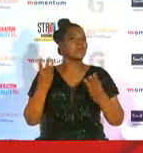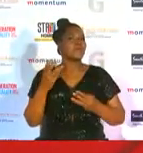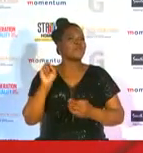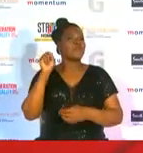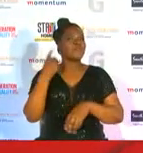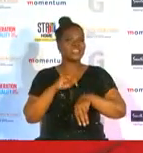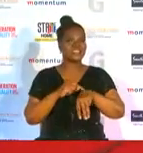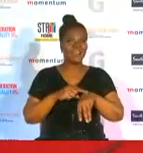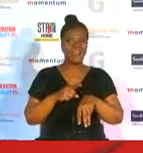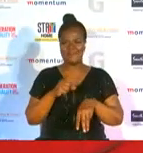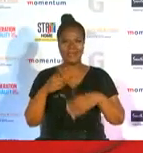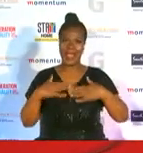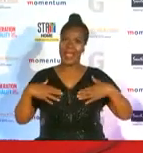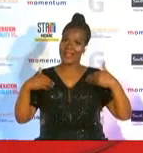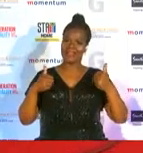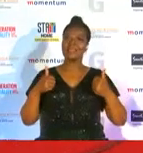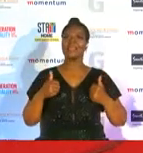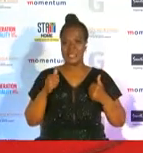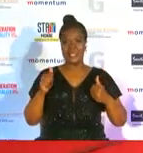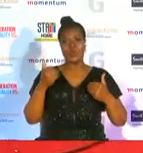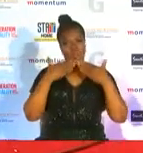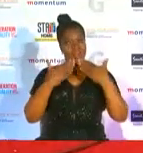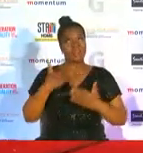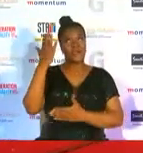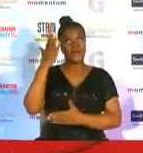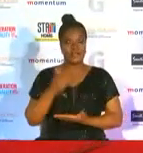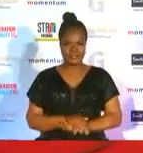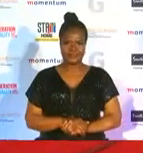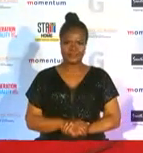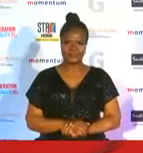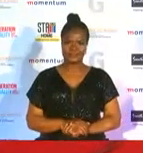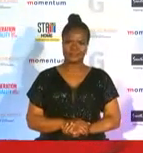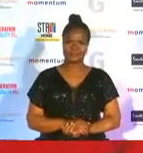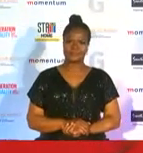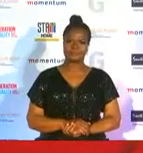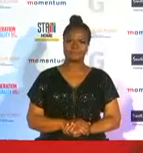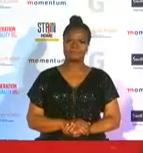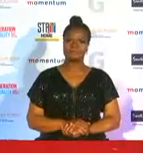yeah you just you just thank god for the time well you played an important role for this year's few sports awards one of the